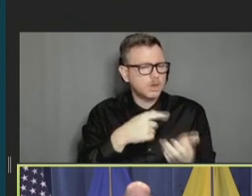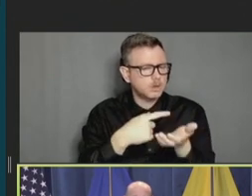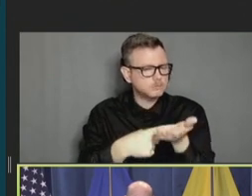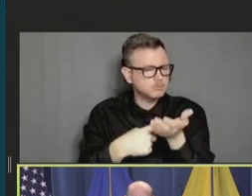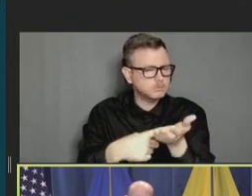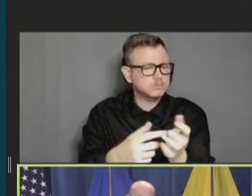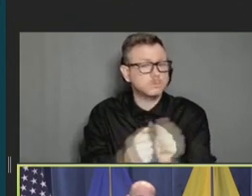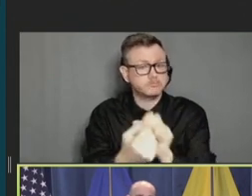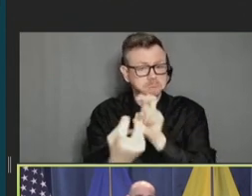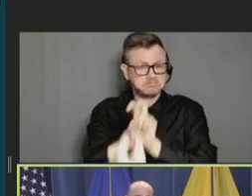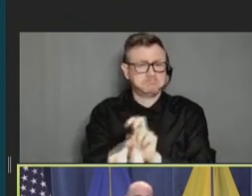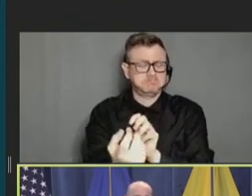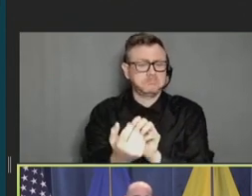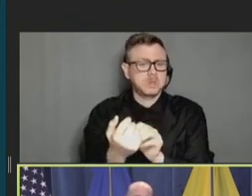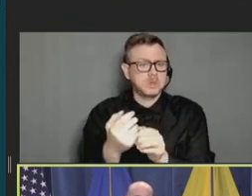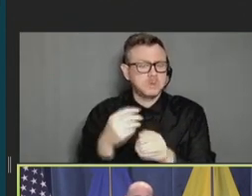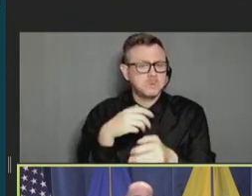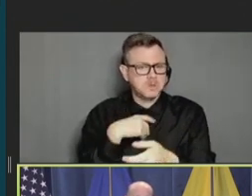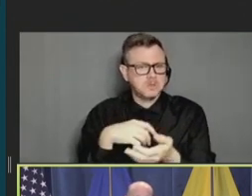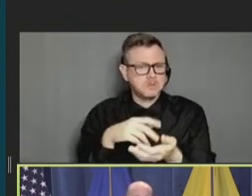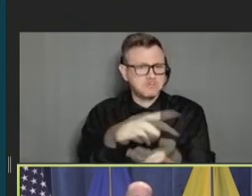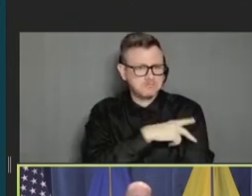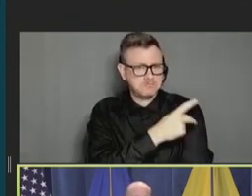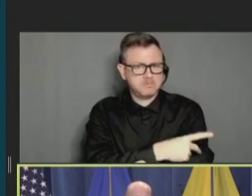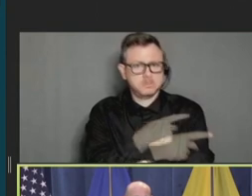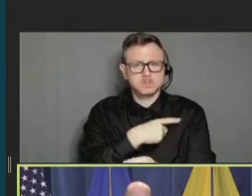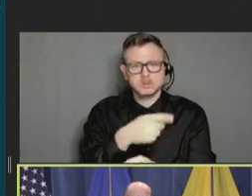as a little short blurb I did on vaccine fatigue and then there's also a video there that kind